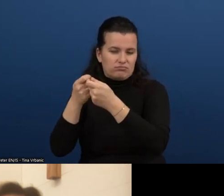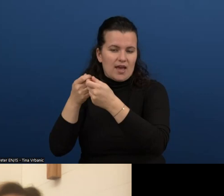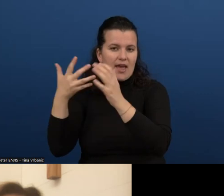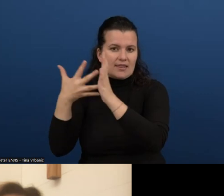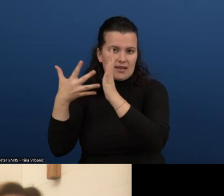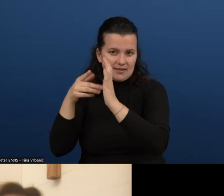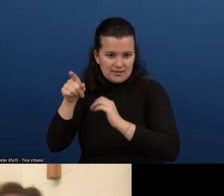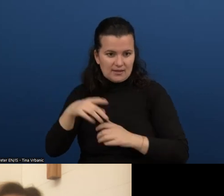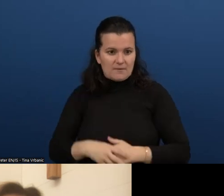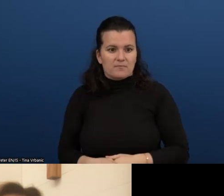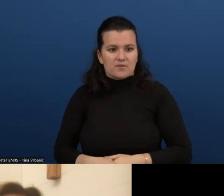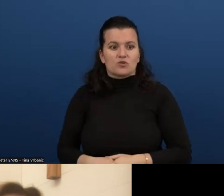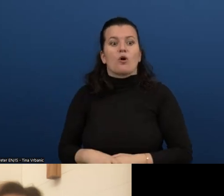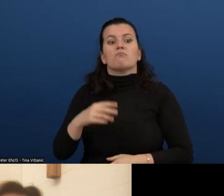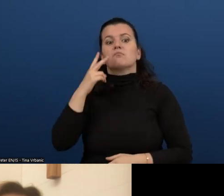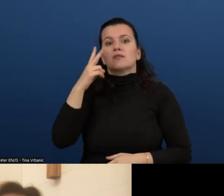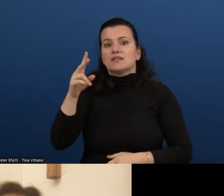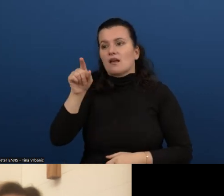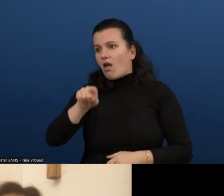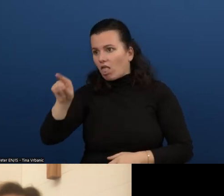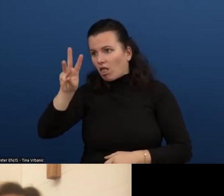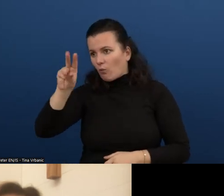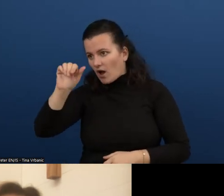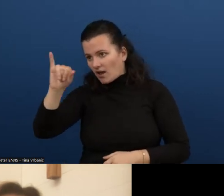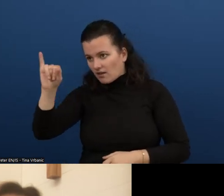And yeah, we continue to do the work.